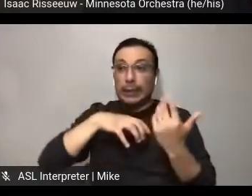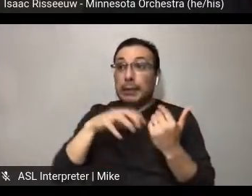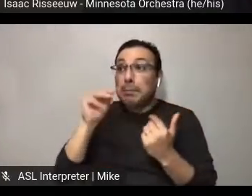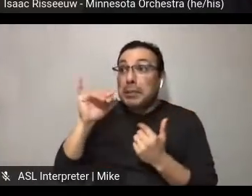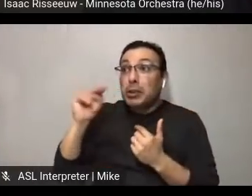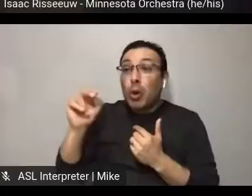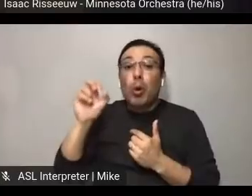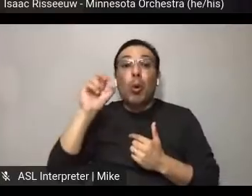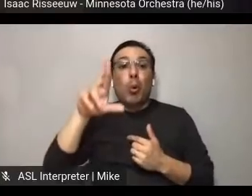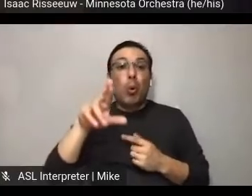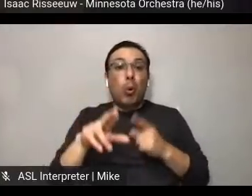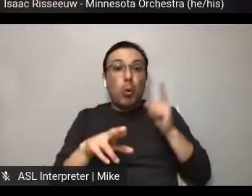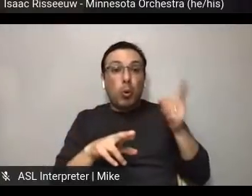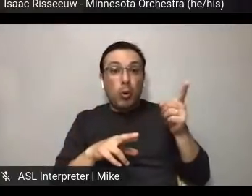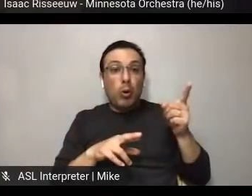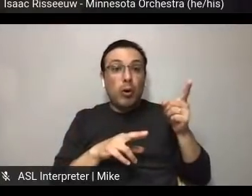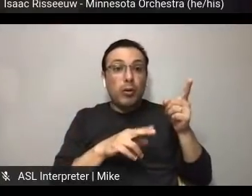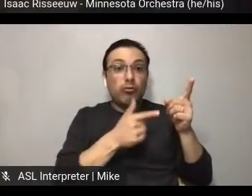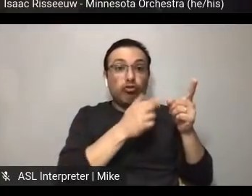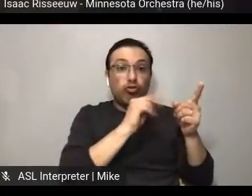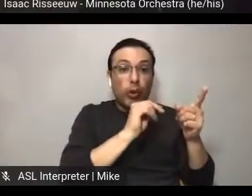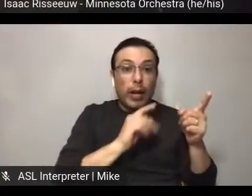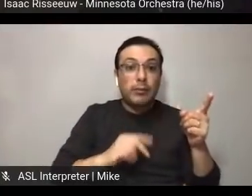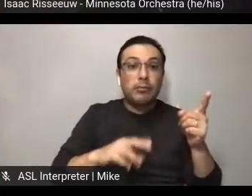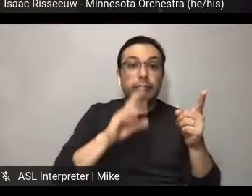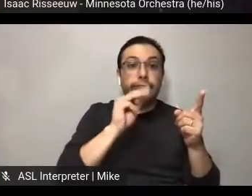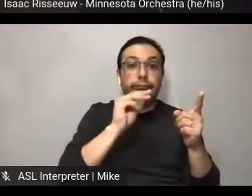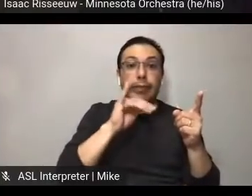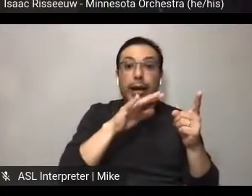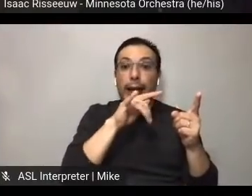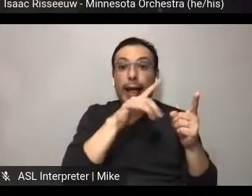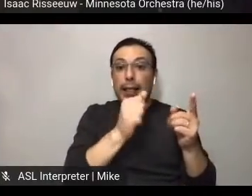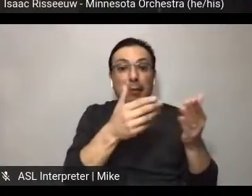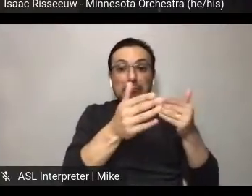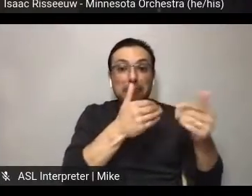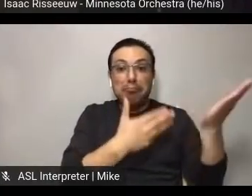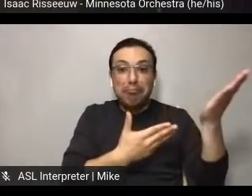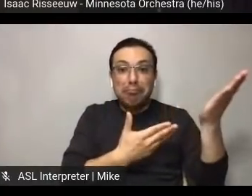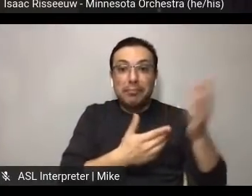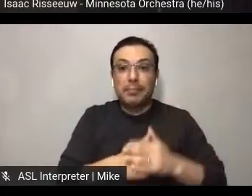feel free to jump in, as well. JEN KEAVY: I can start, and I'll lean on Grant